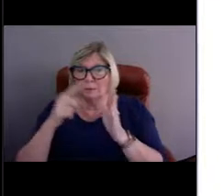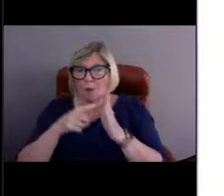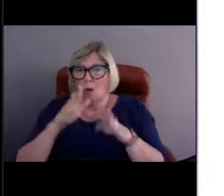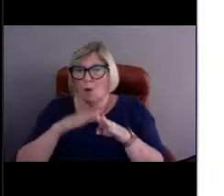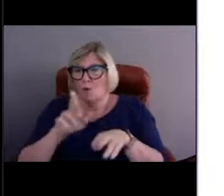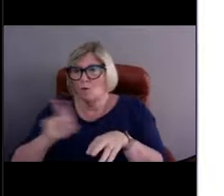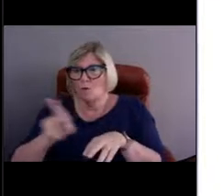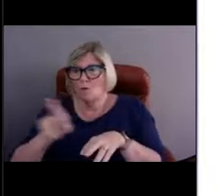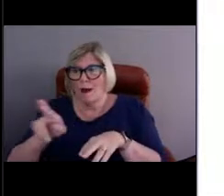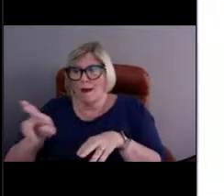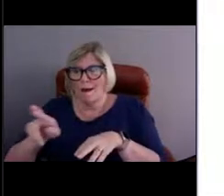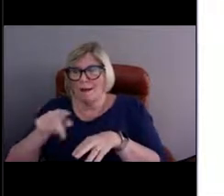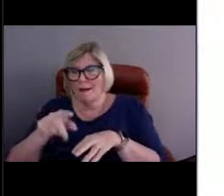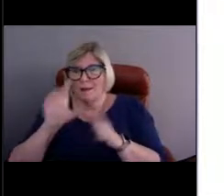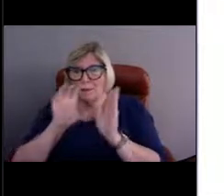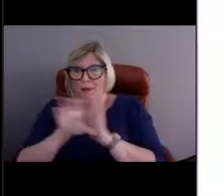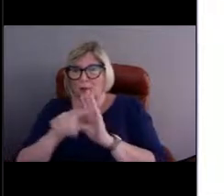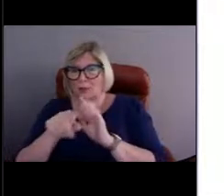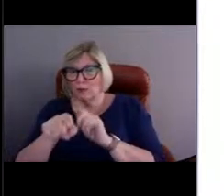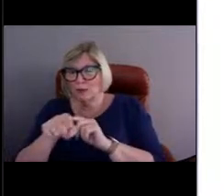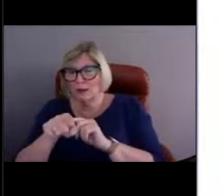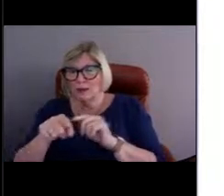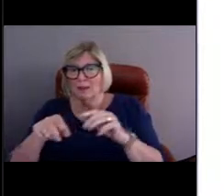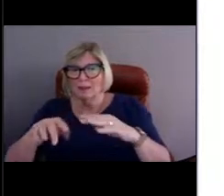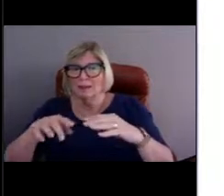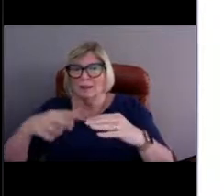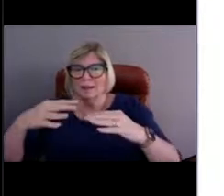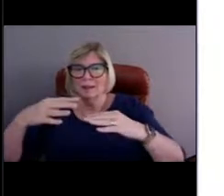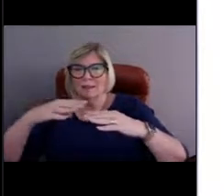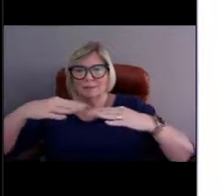it's laid out or what we call flaked out